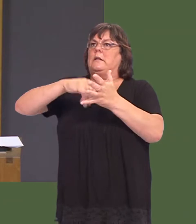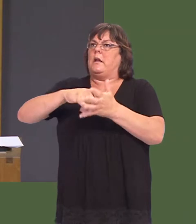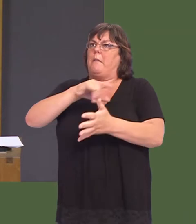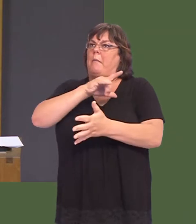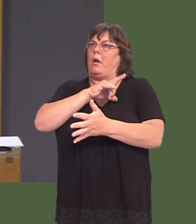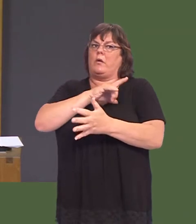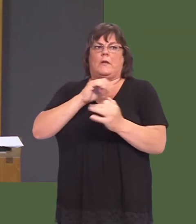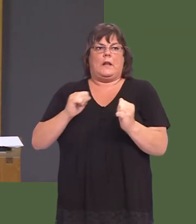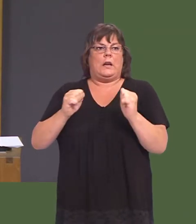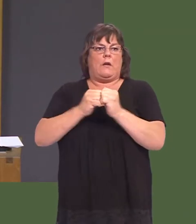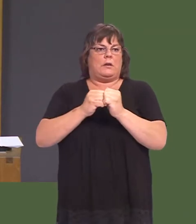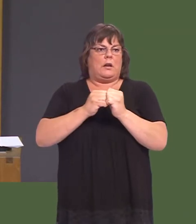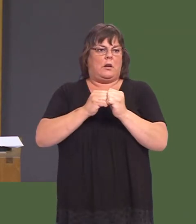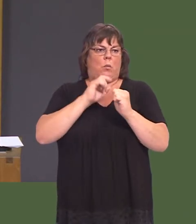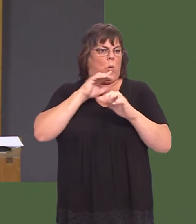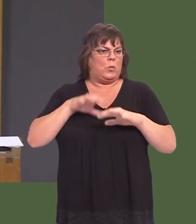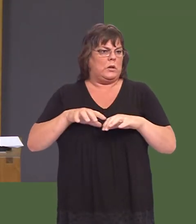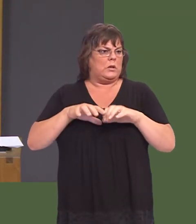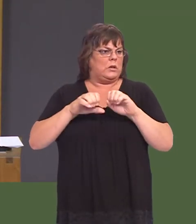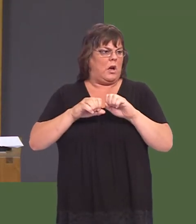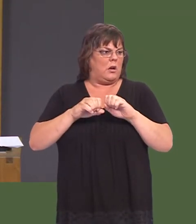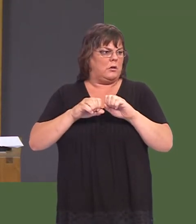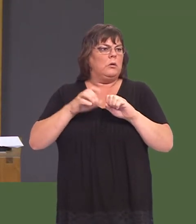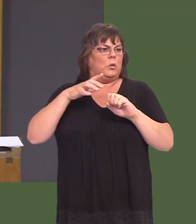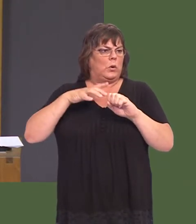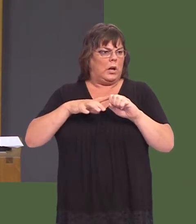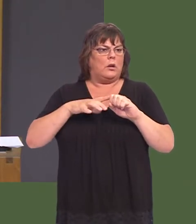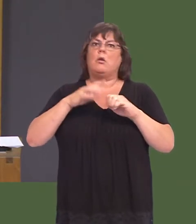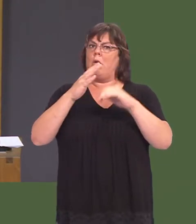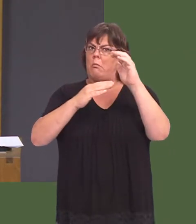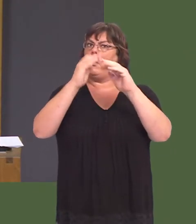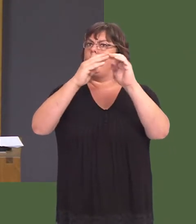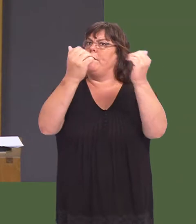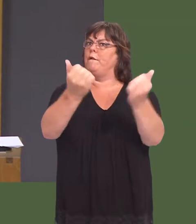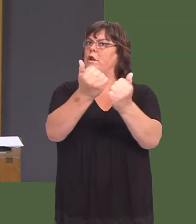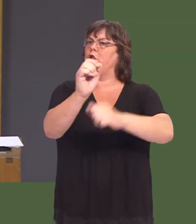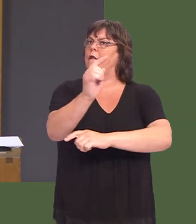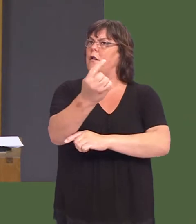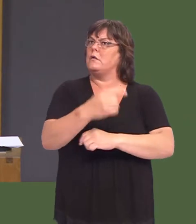even begin until the construction phase is completed, and 100 per cent of the assets